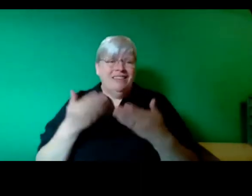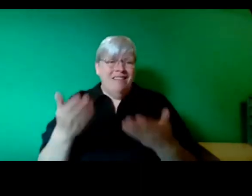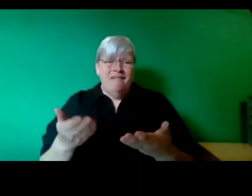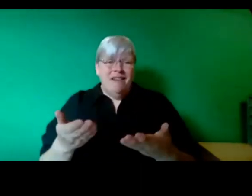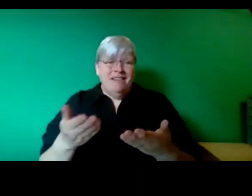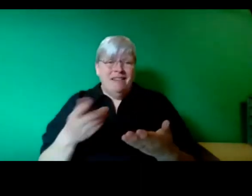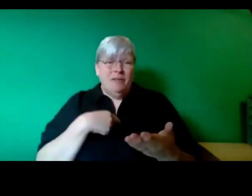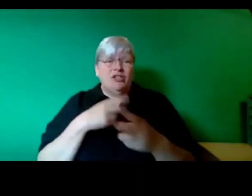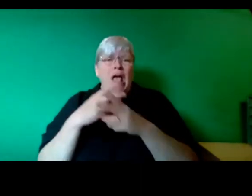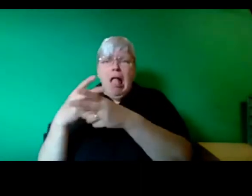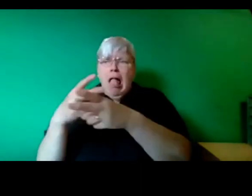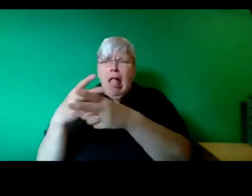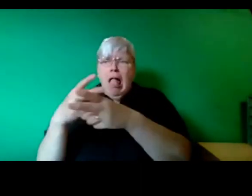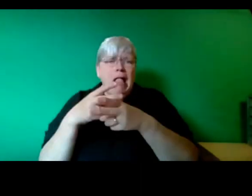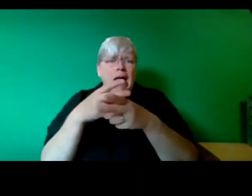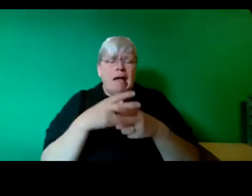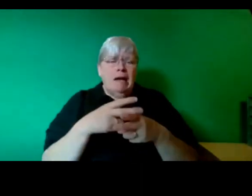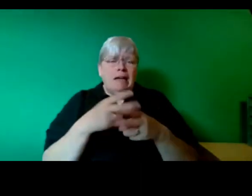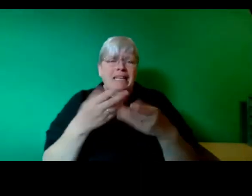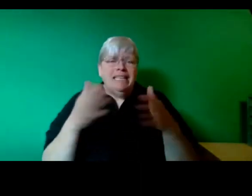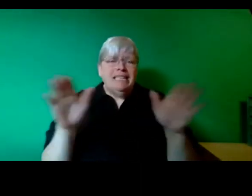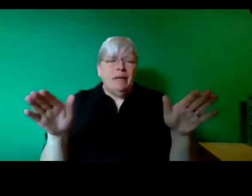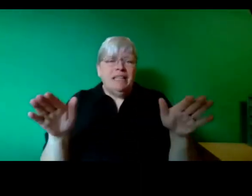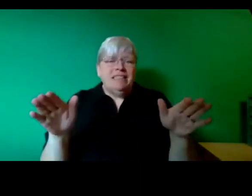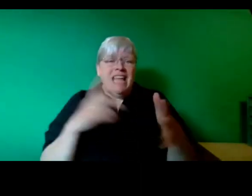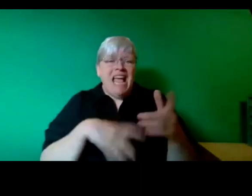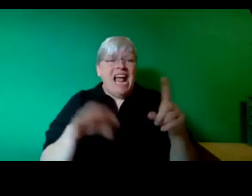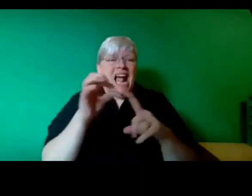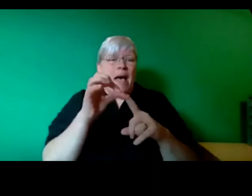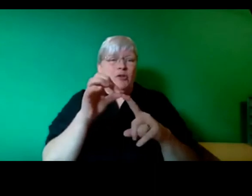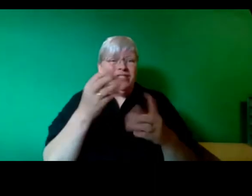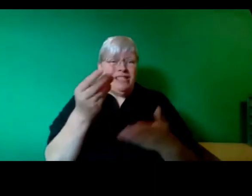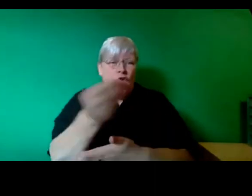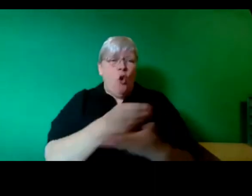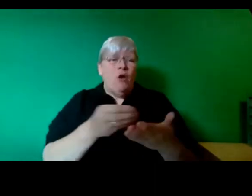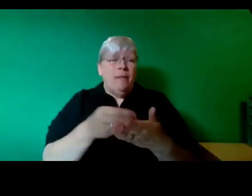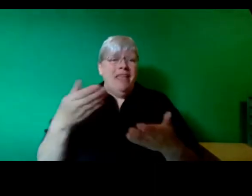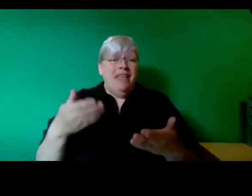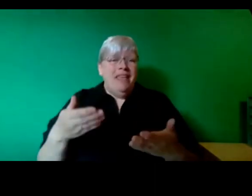a basically expanding capitalist economy but we put the question of ownership on the agenda.